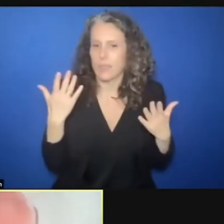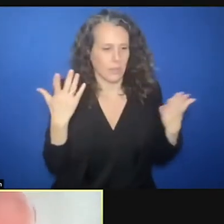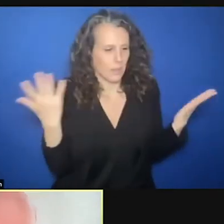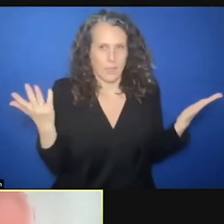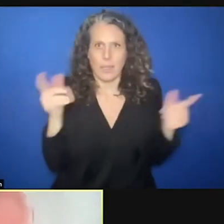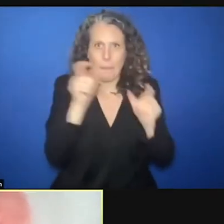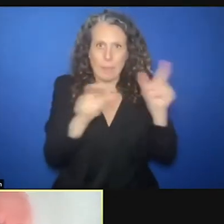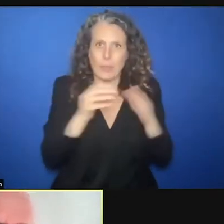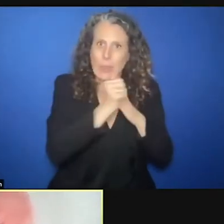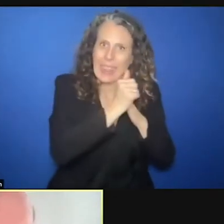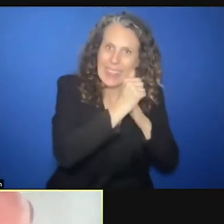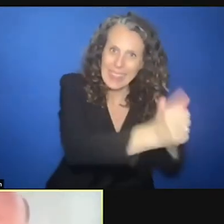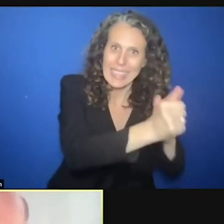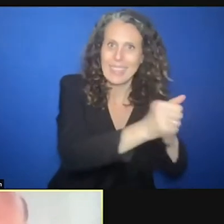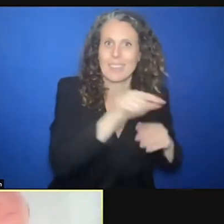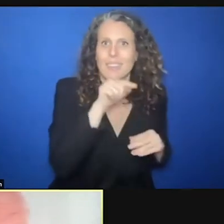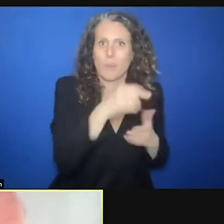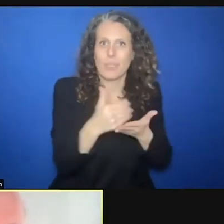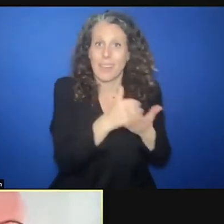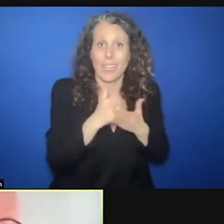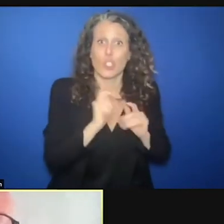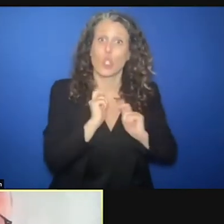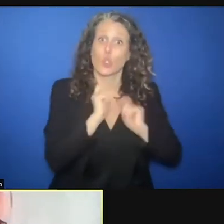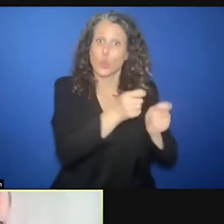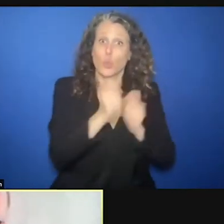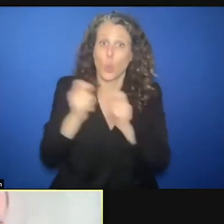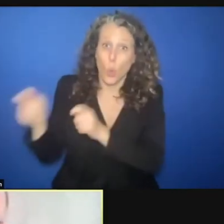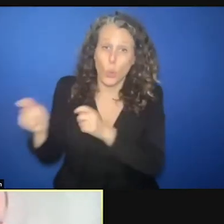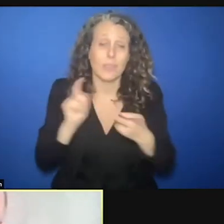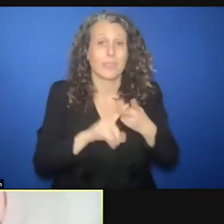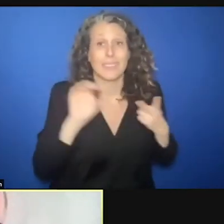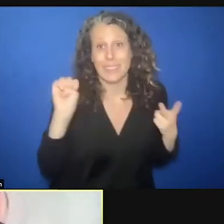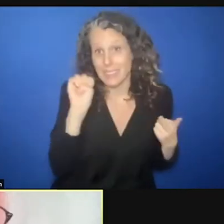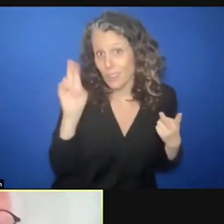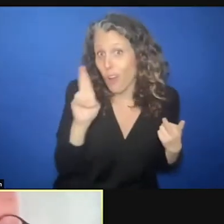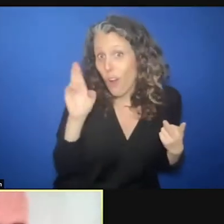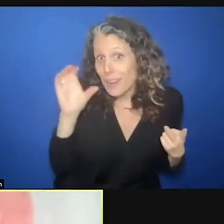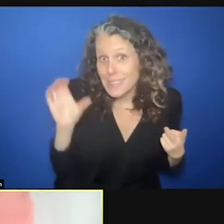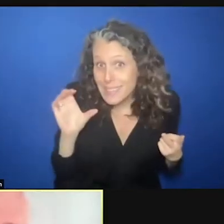from the donors. We need leadership from the emergency relief coordinator we need leadership